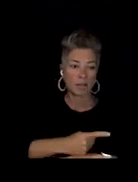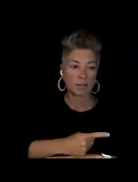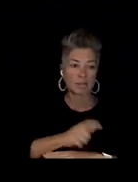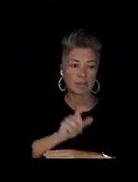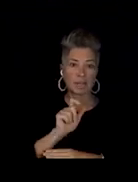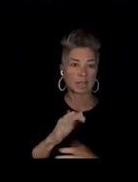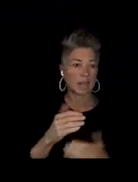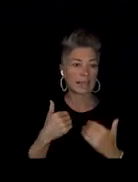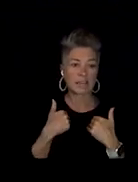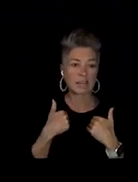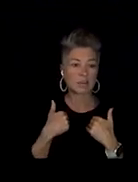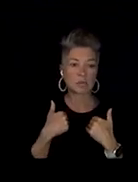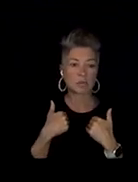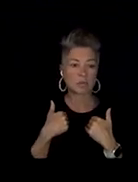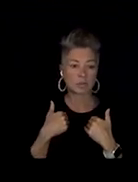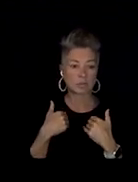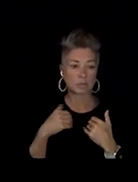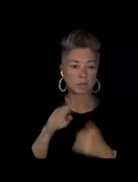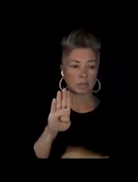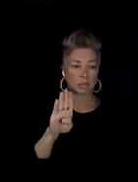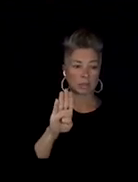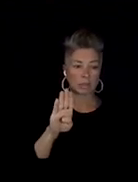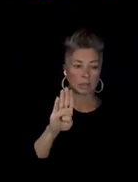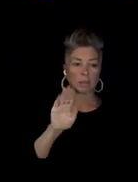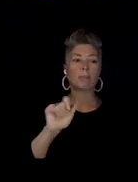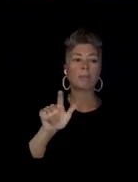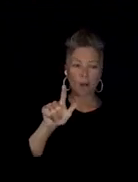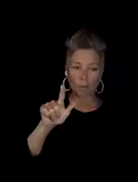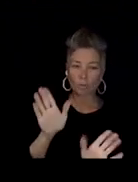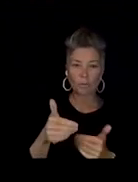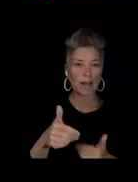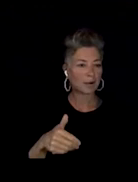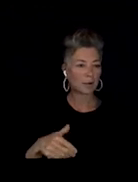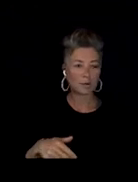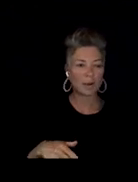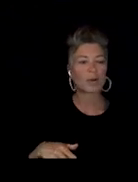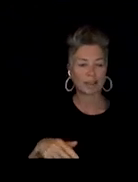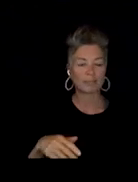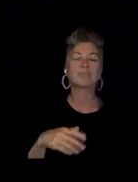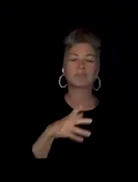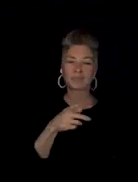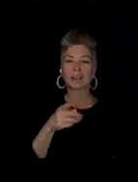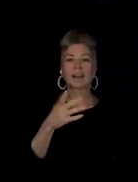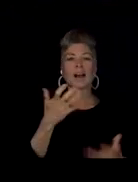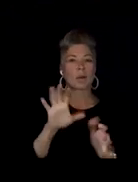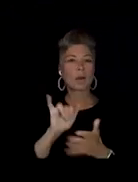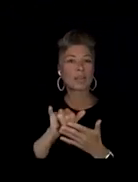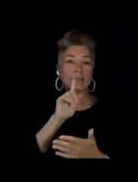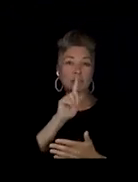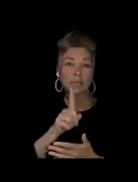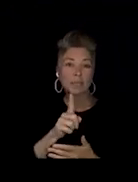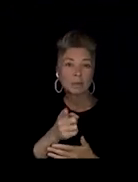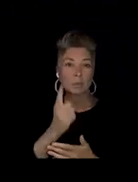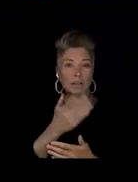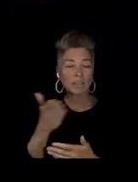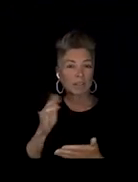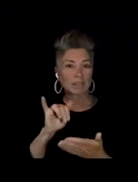Something that I don't want it to be one of those things that turn people away from the show. Because I do believe it is a positive representation.